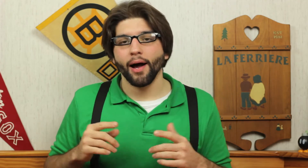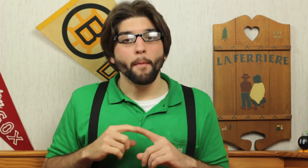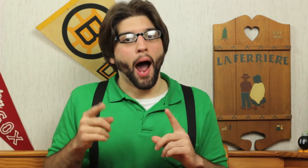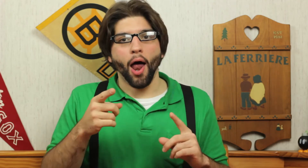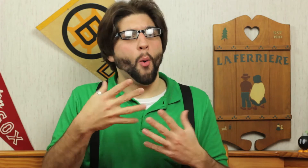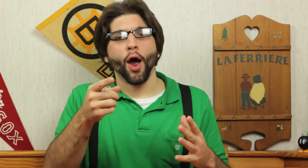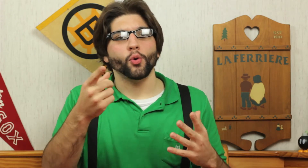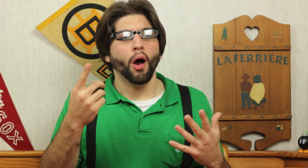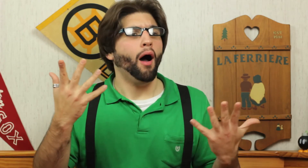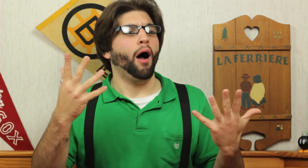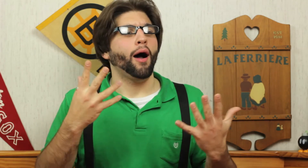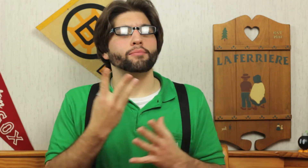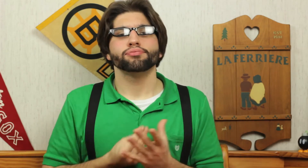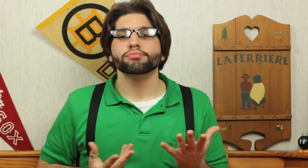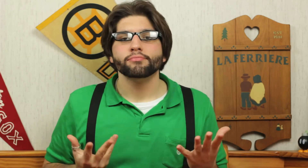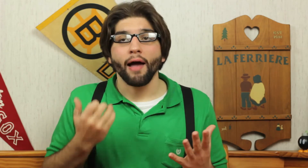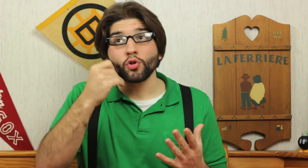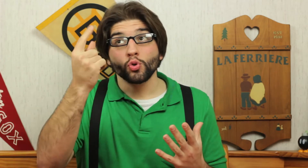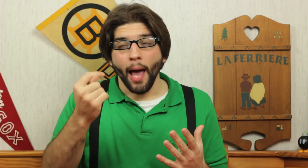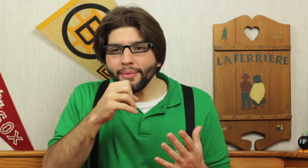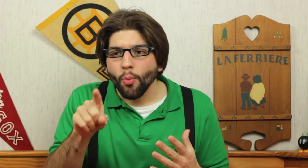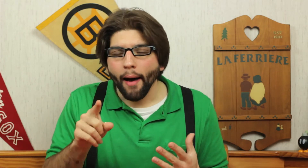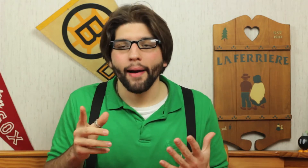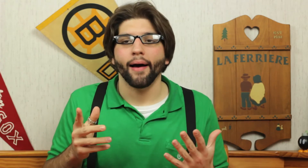But I don't want you shocked that I'm missing because it's been every Tuesday.